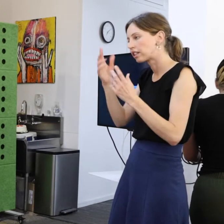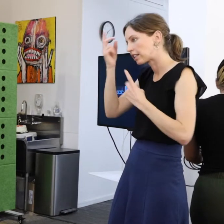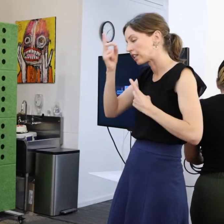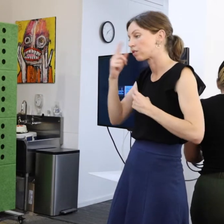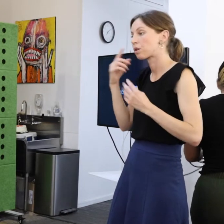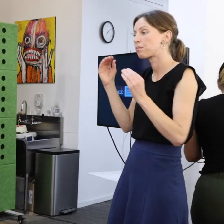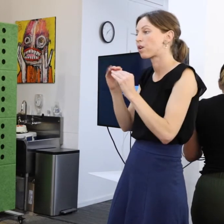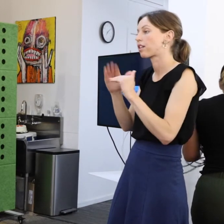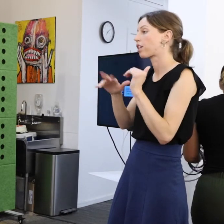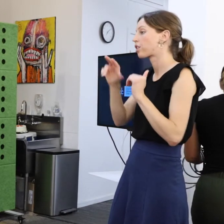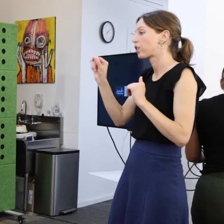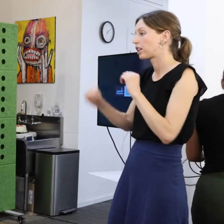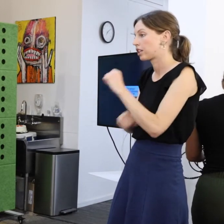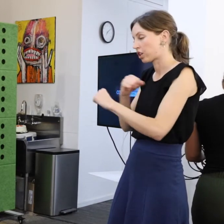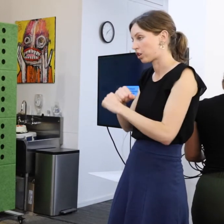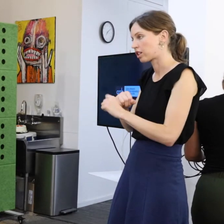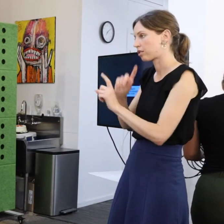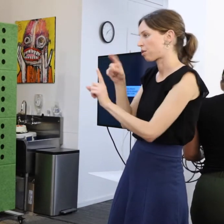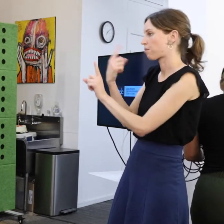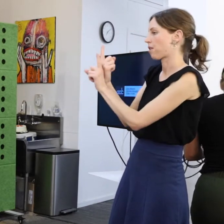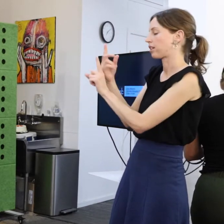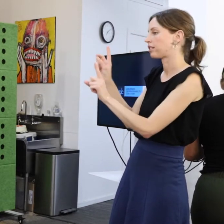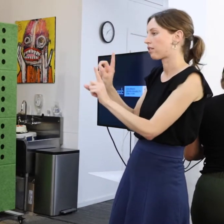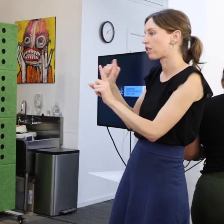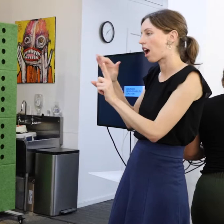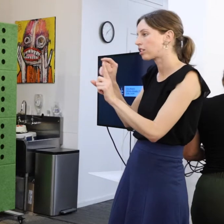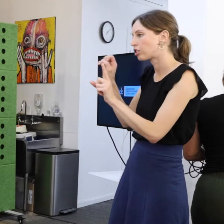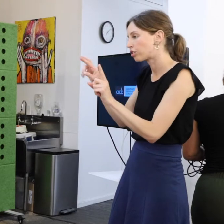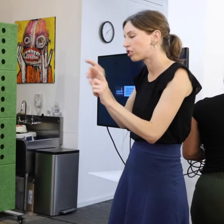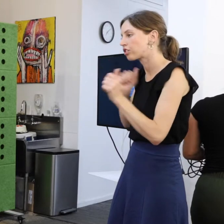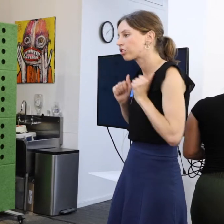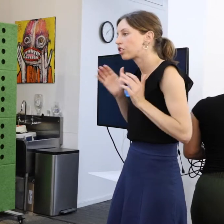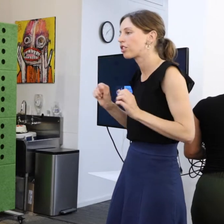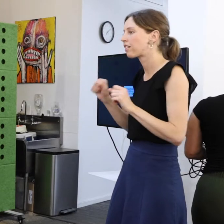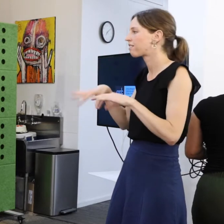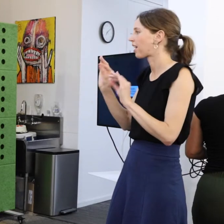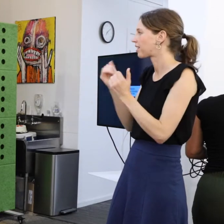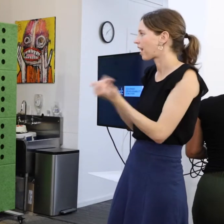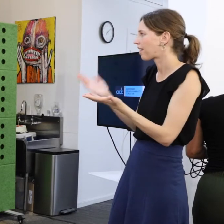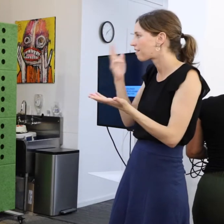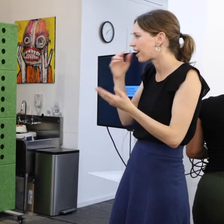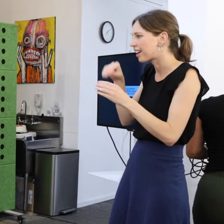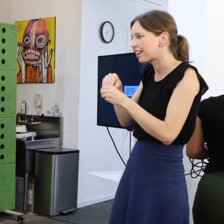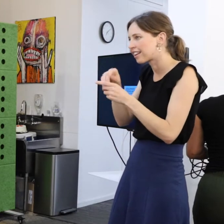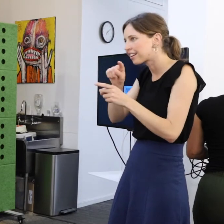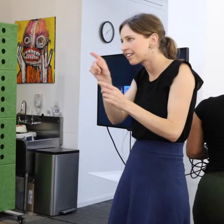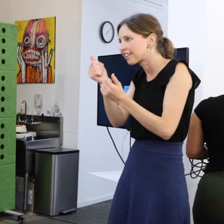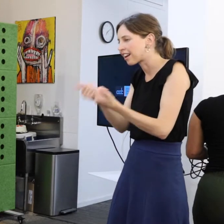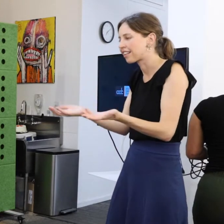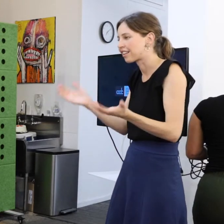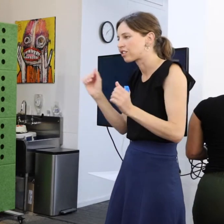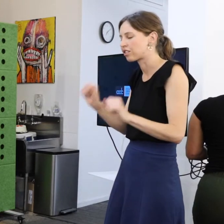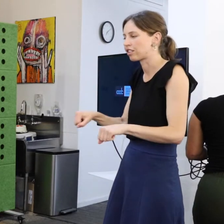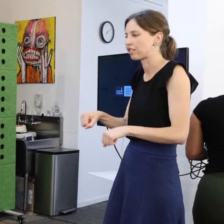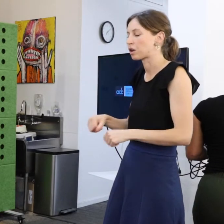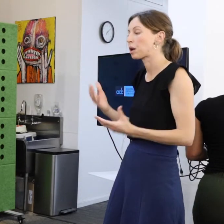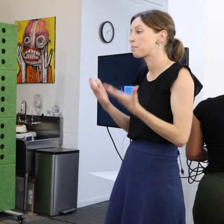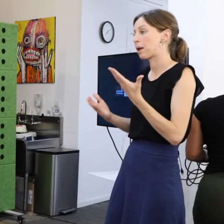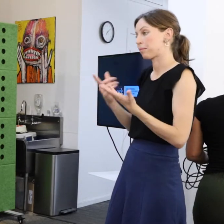The singular Denver actor could find something funny in just about anything. Maybe because of it.